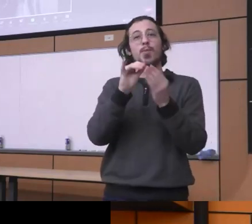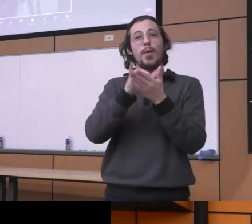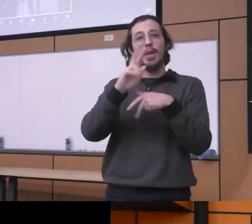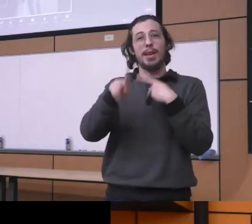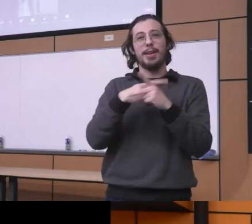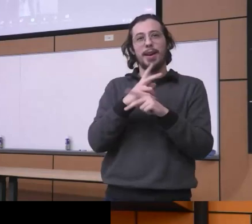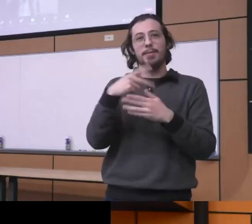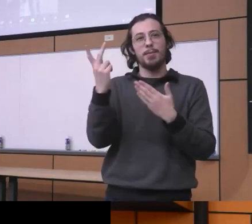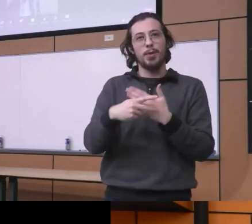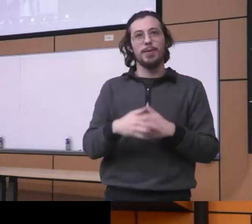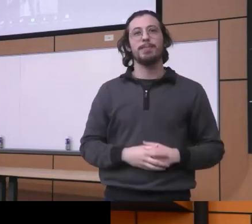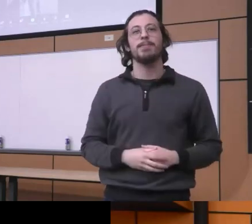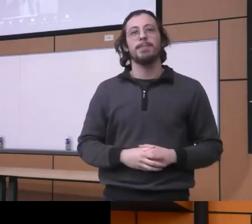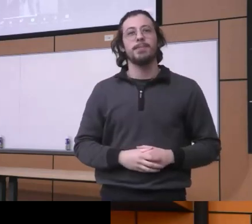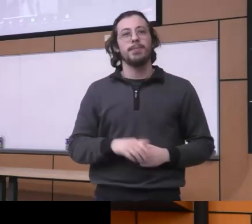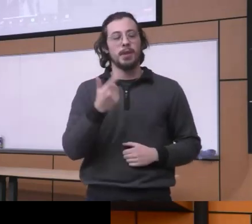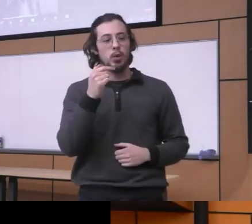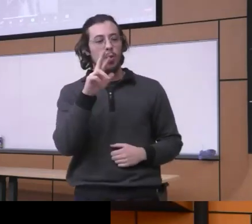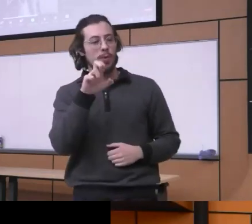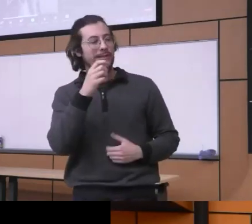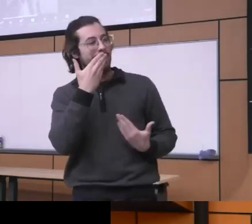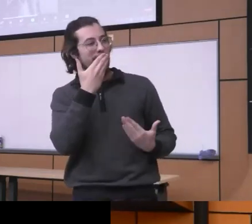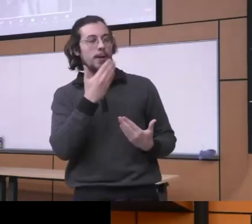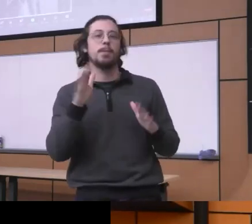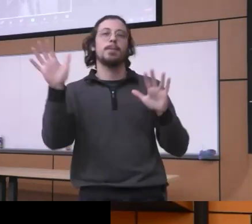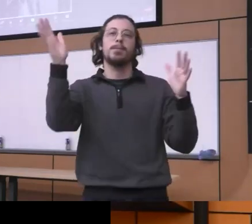thank you so much you're welcome thank you take care